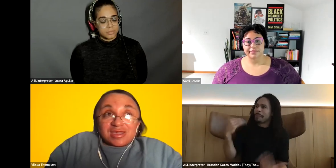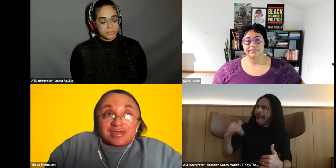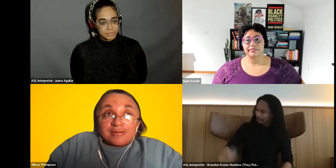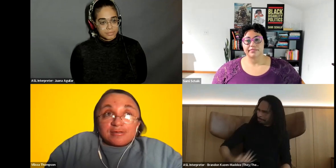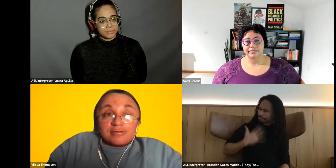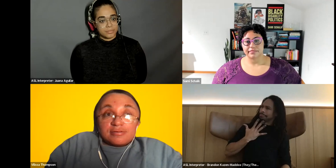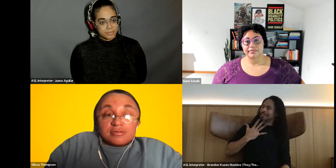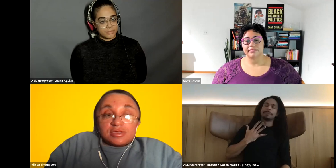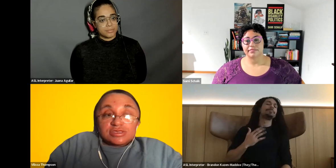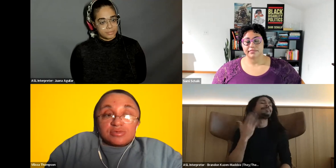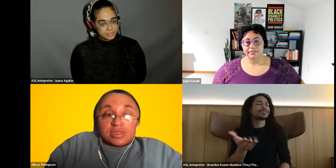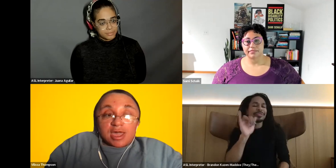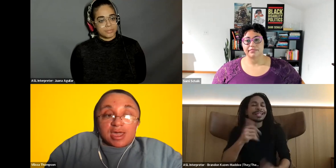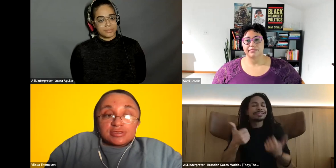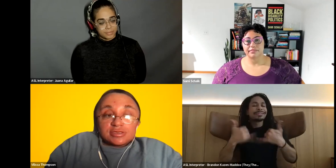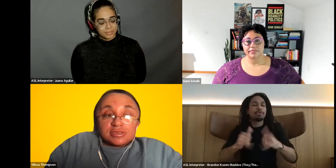Vilissa Thompson: and it's something that